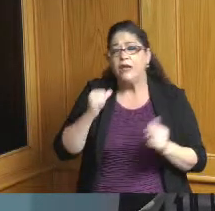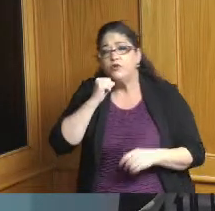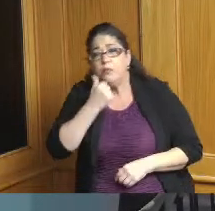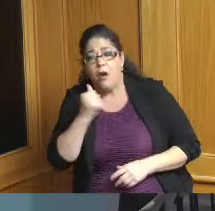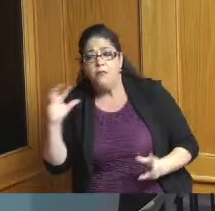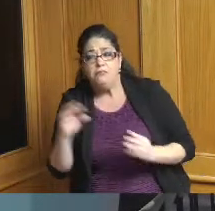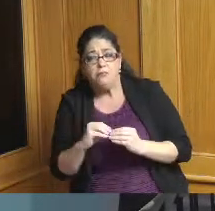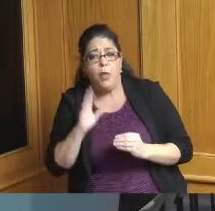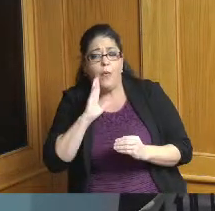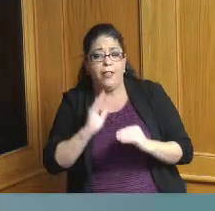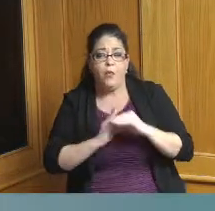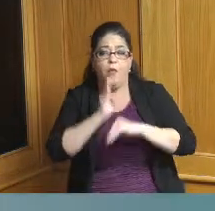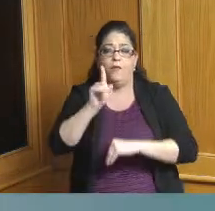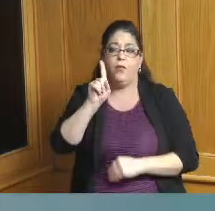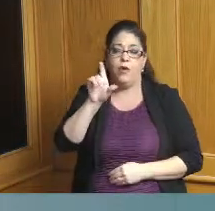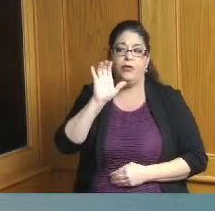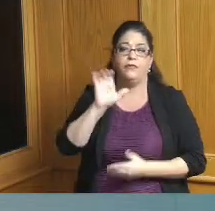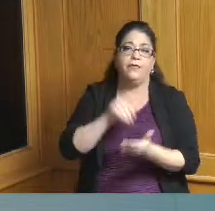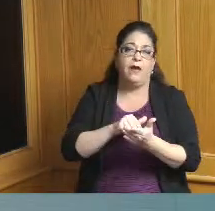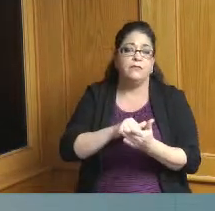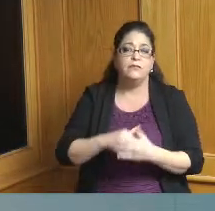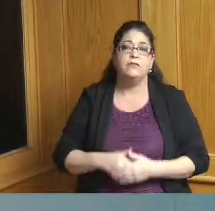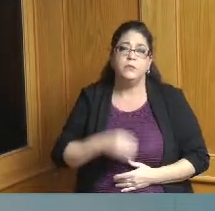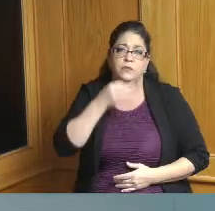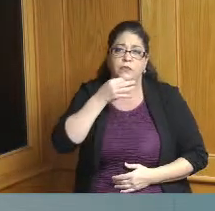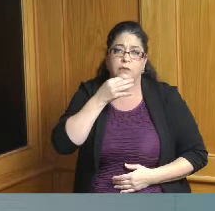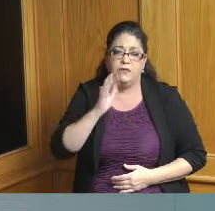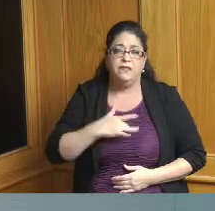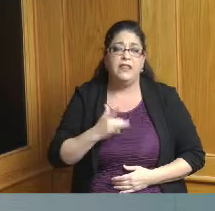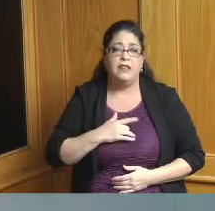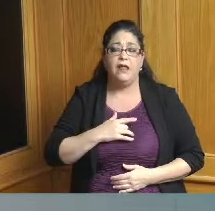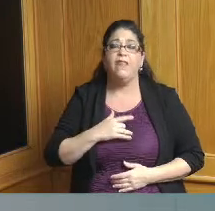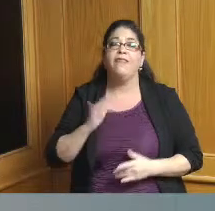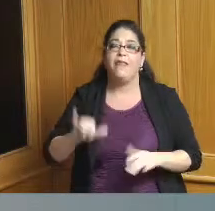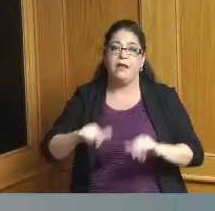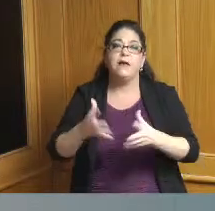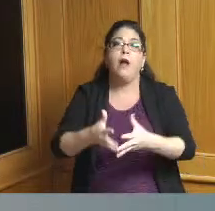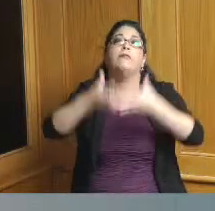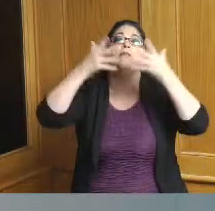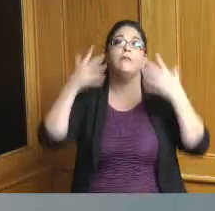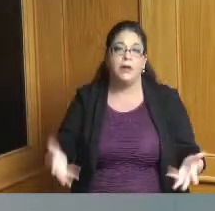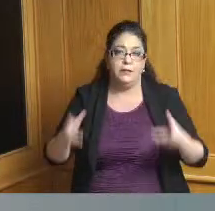is just another moment of reflection of how much Covid we have experienced and you know